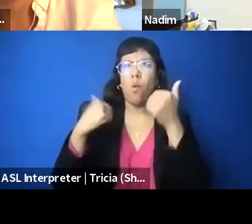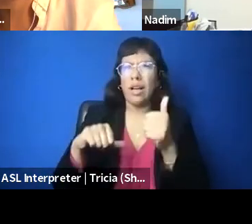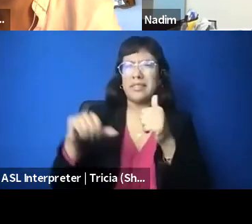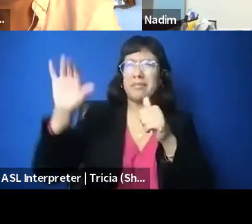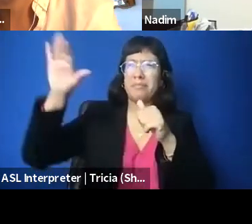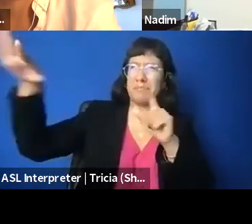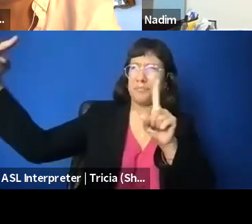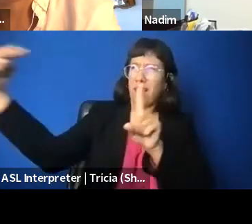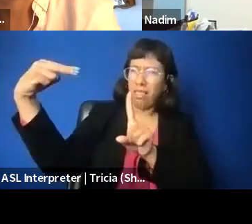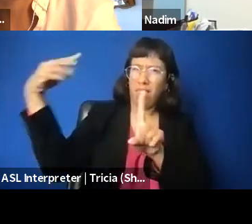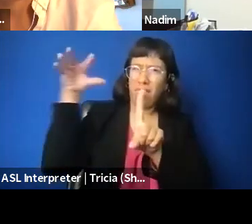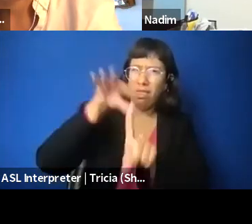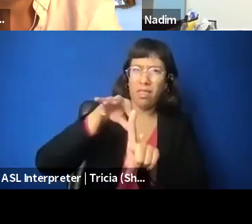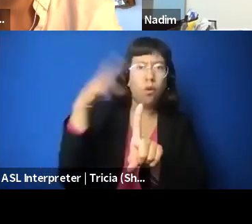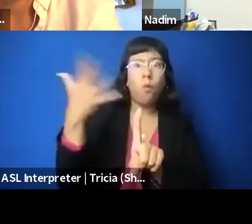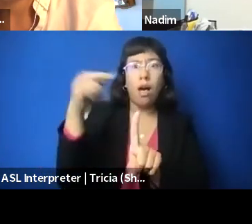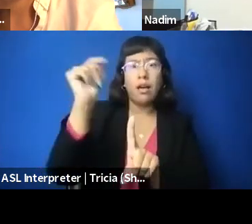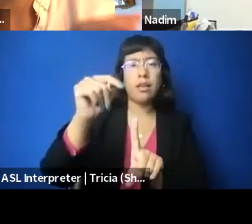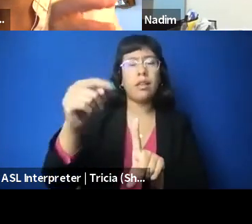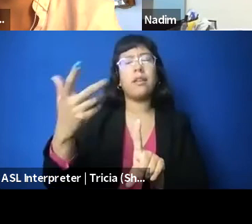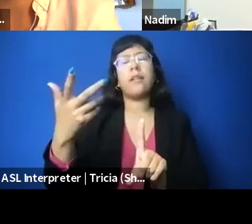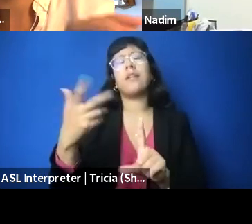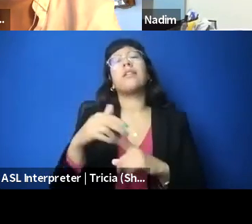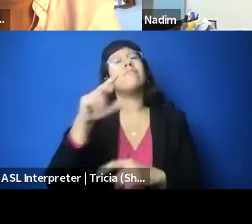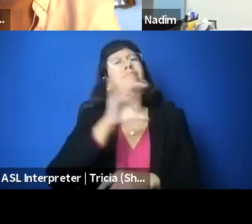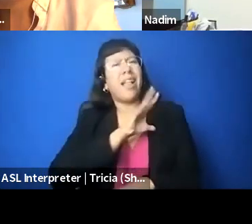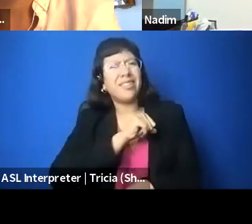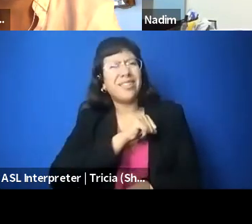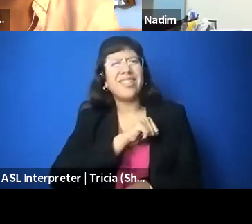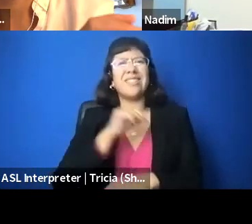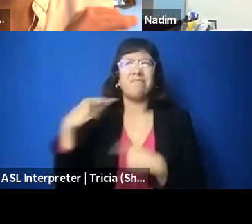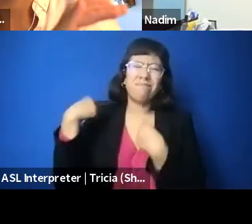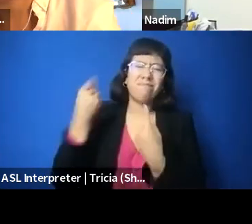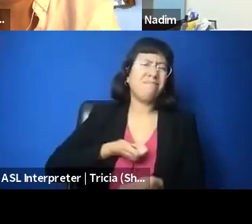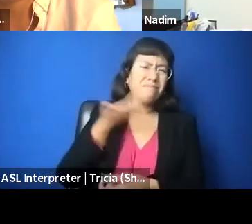which is on what Palestinians are saying and what Palestinians are demanding,